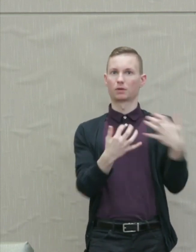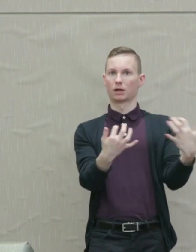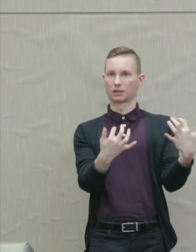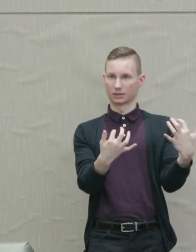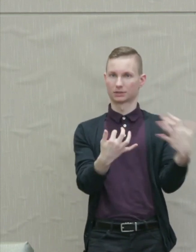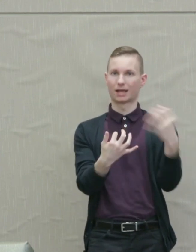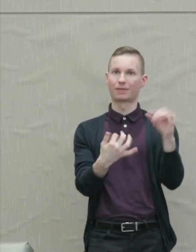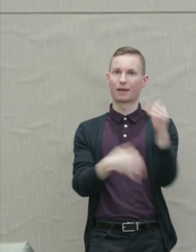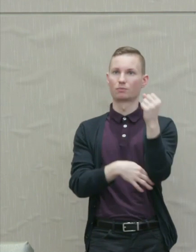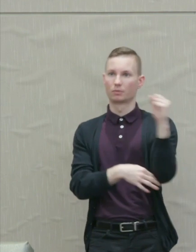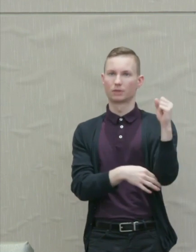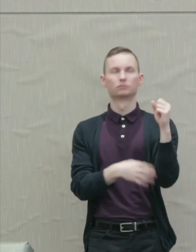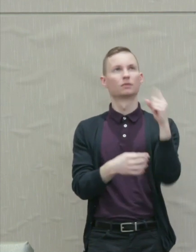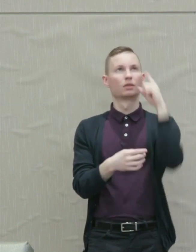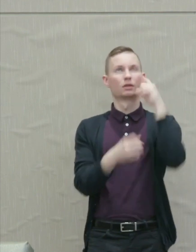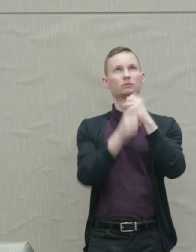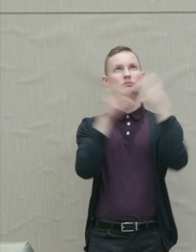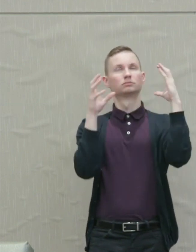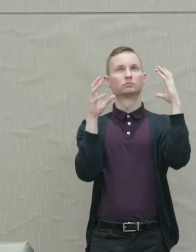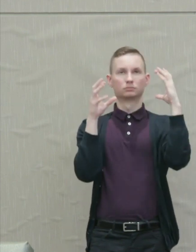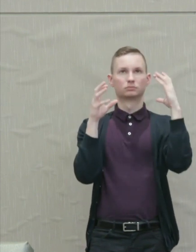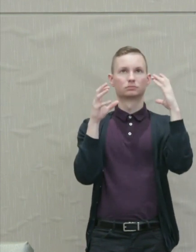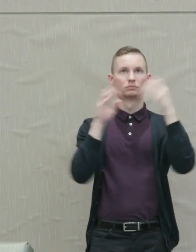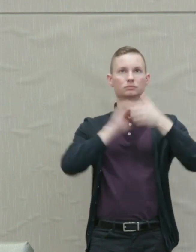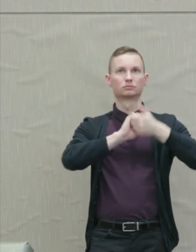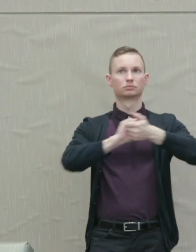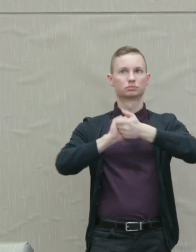to imagine brotherhood even with their former tormentors.